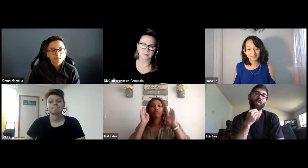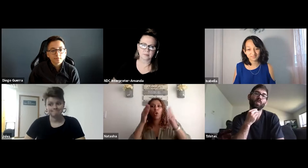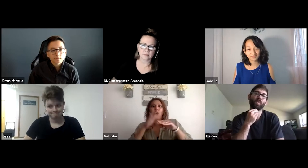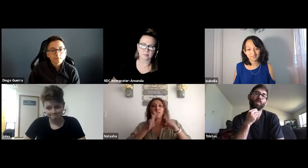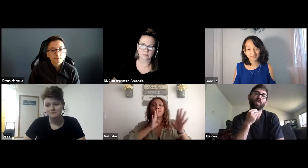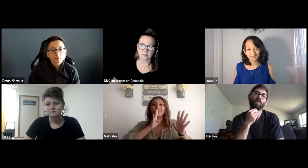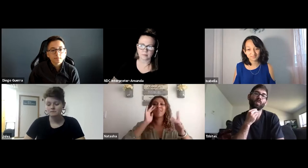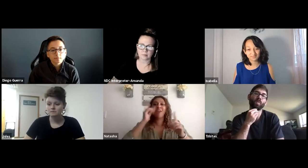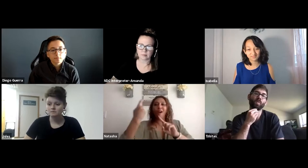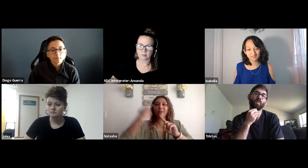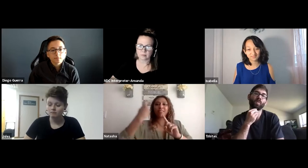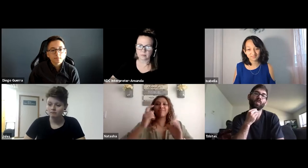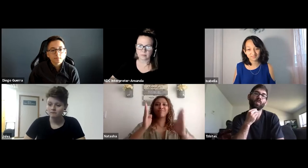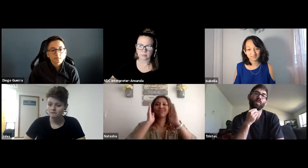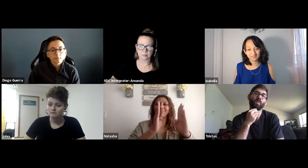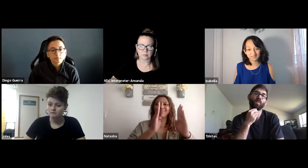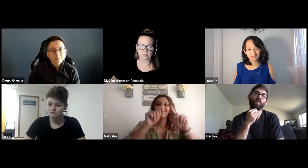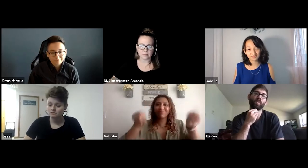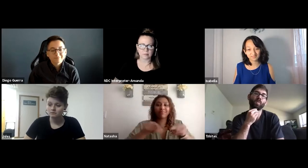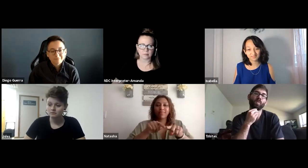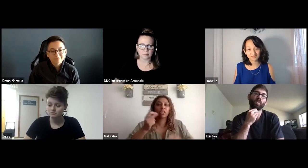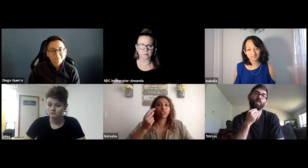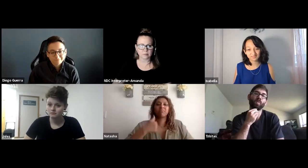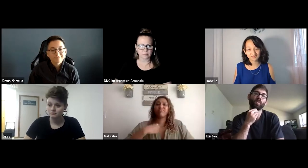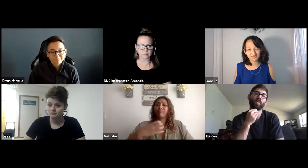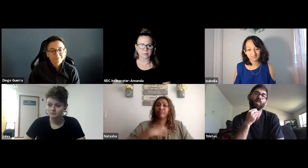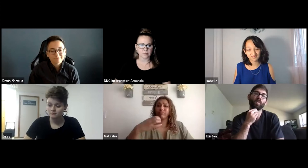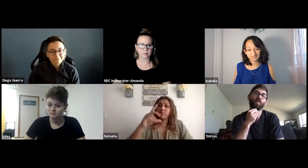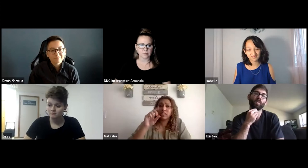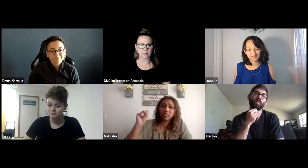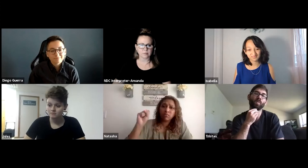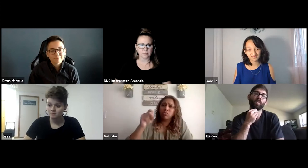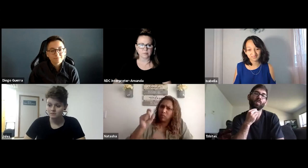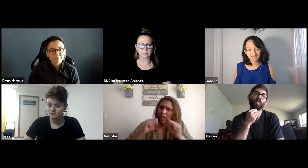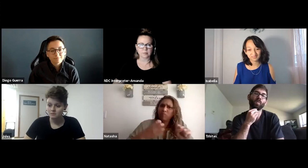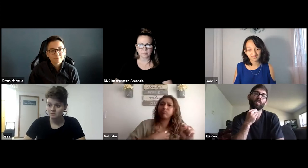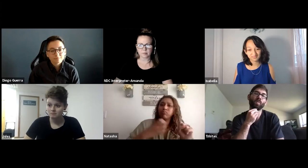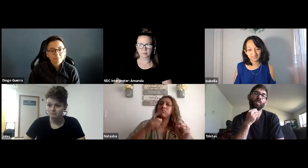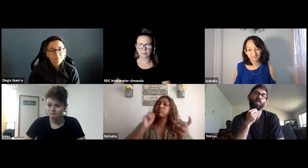So I asked how I could see the professor and the professor told me that it's an audio-based system